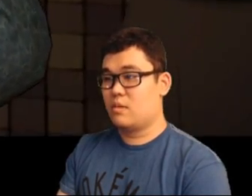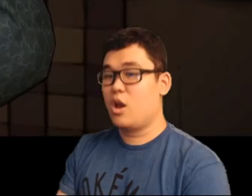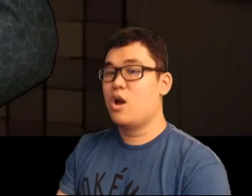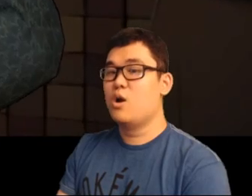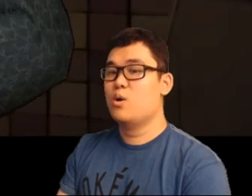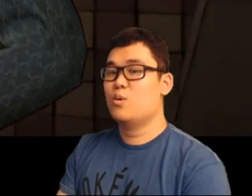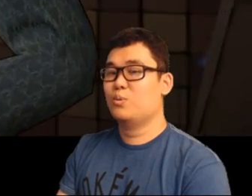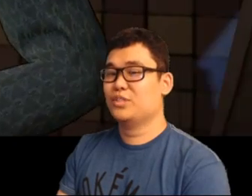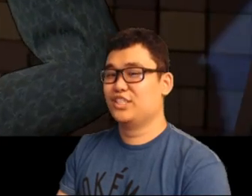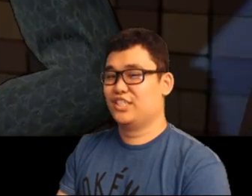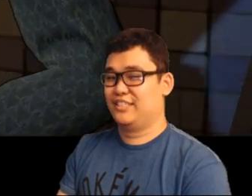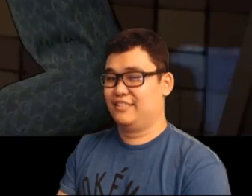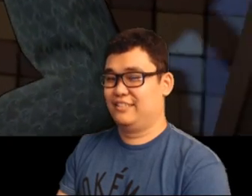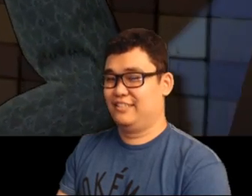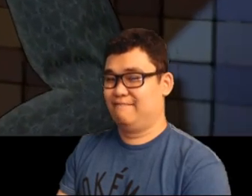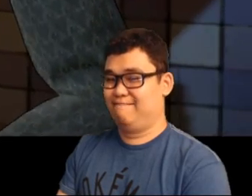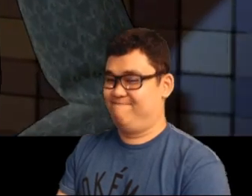Oh, sh....